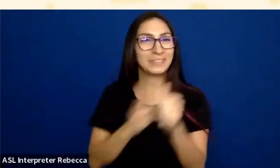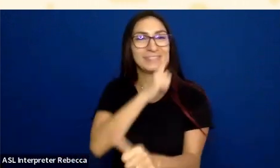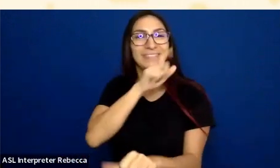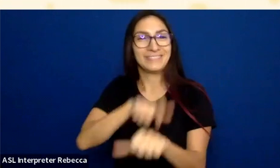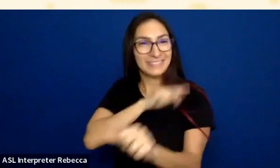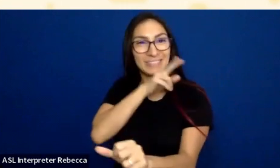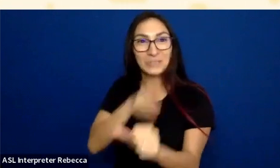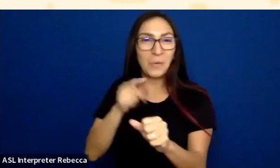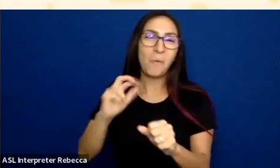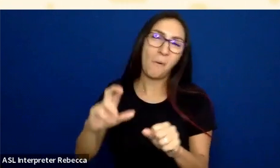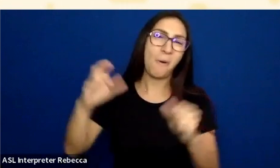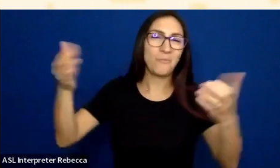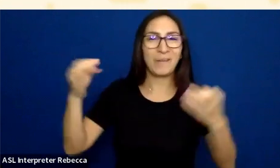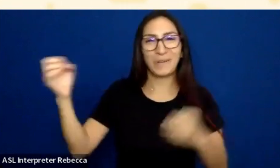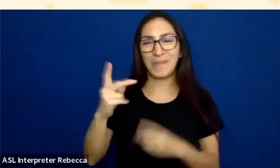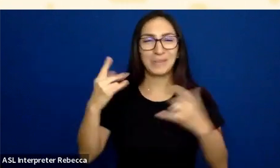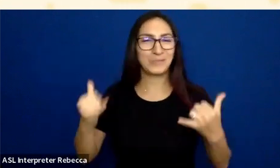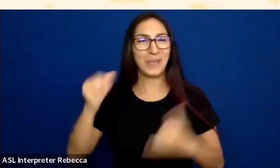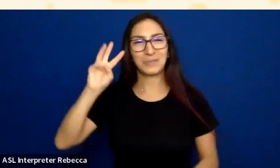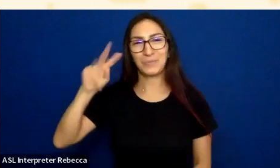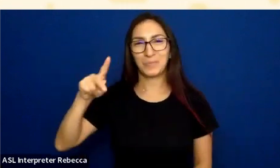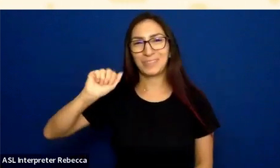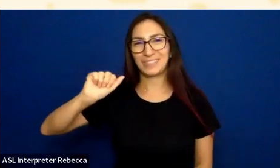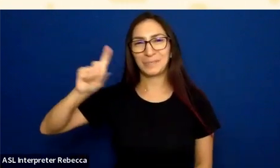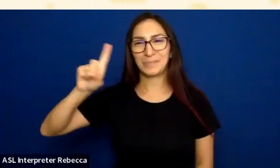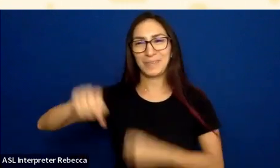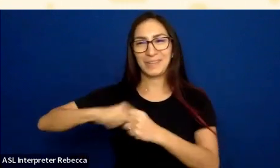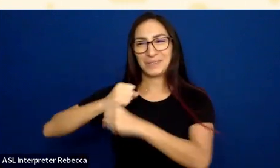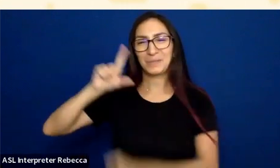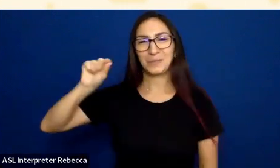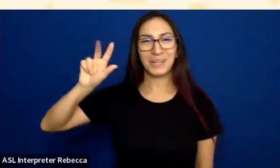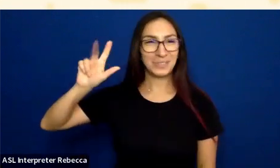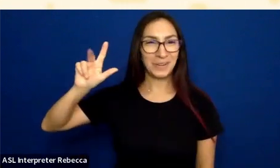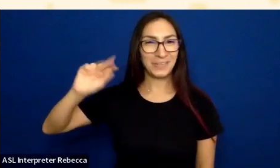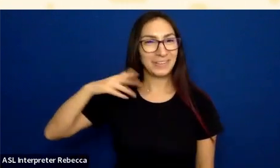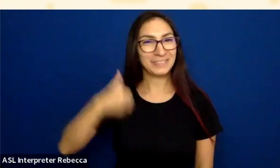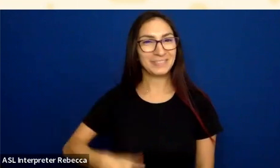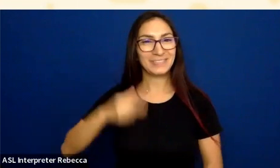This is WordPress Accessibility Day 2023. My name is Jason Ferreira.